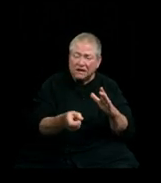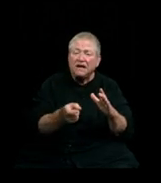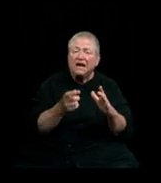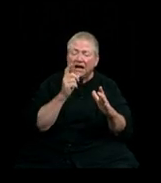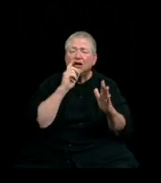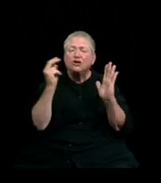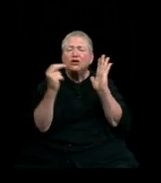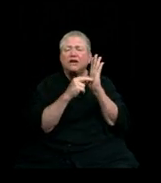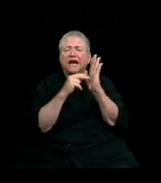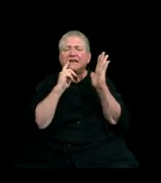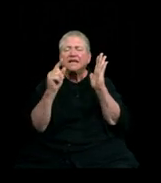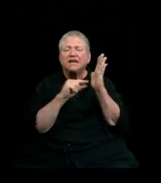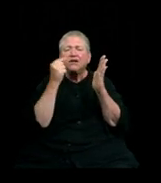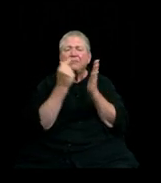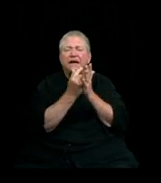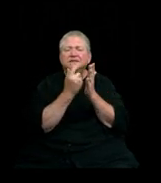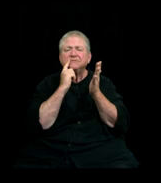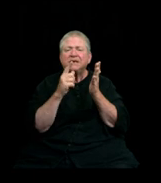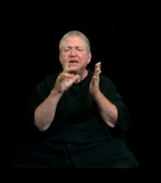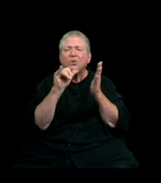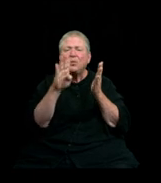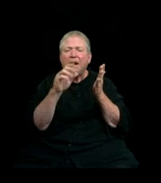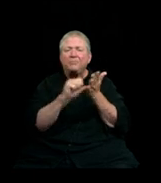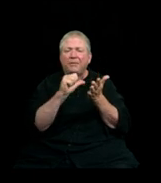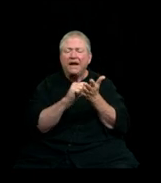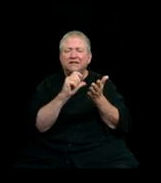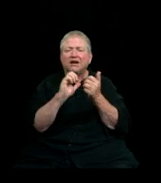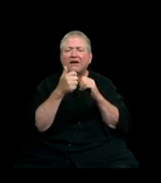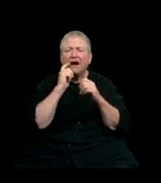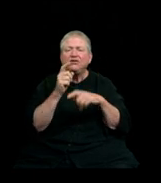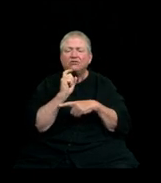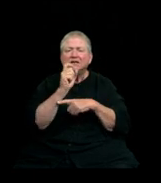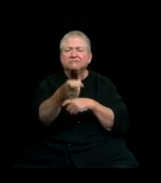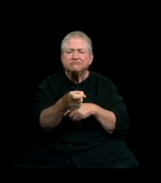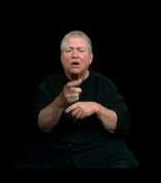for instructions about depositing virtually or mailing tangible items.